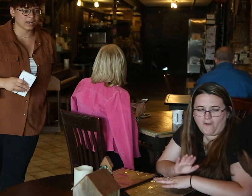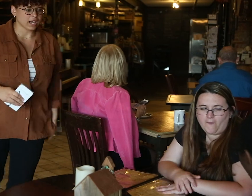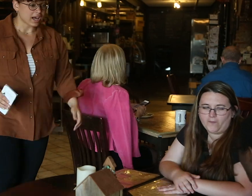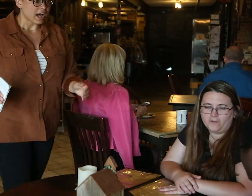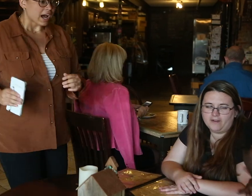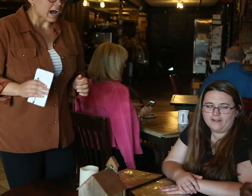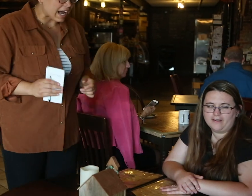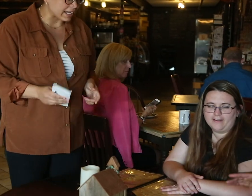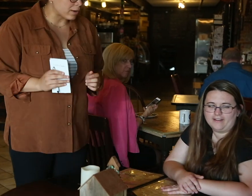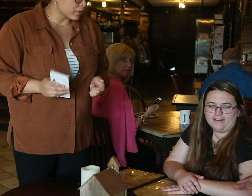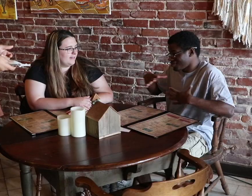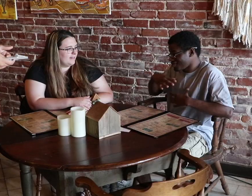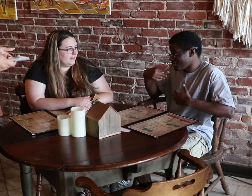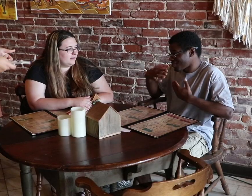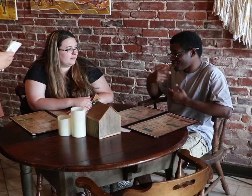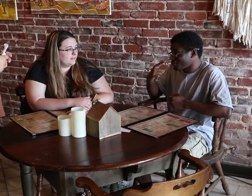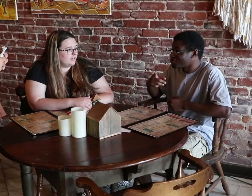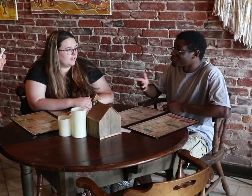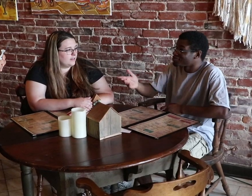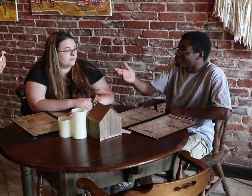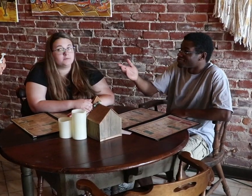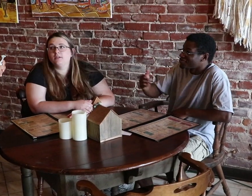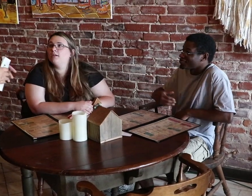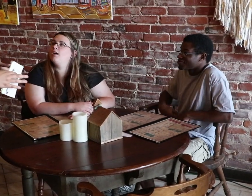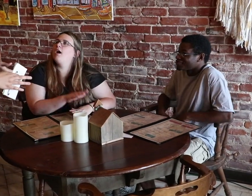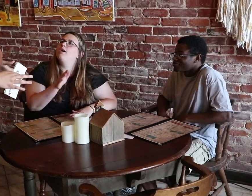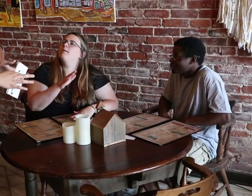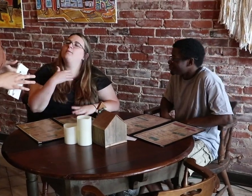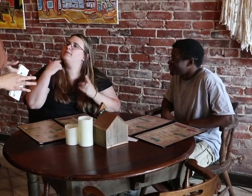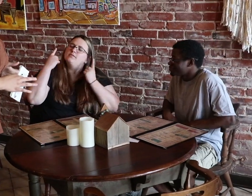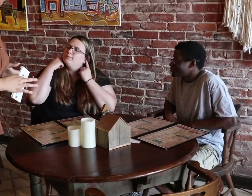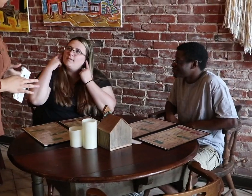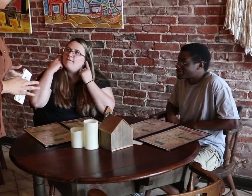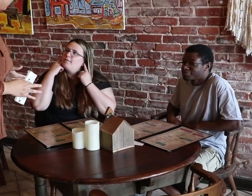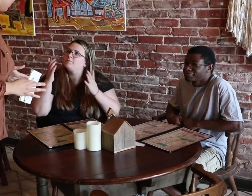Hi, what can I get you to drink (signs) I am deaf